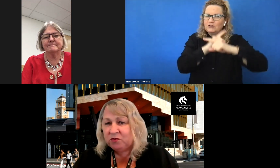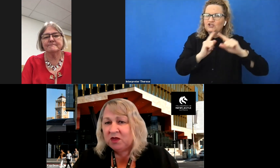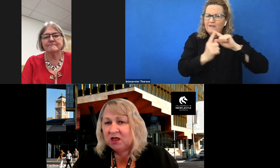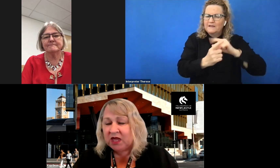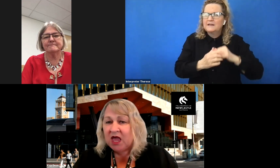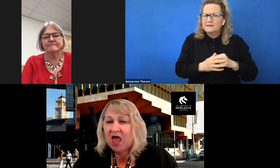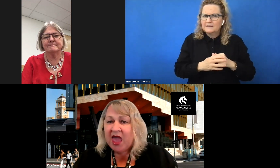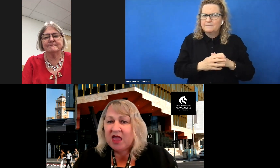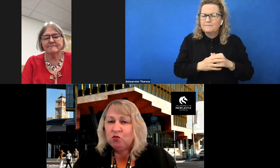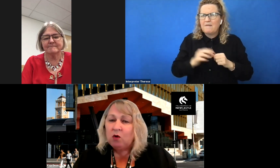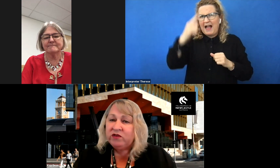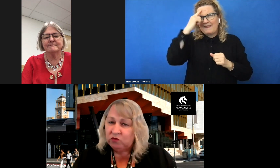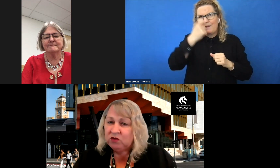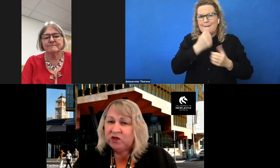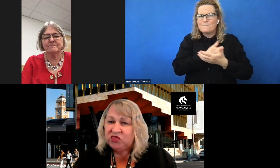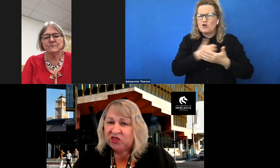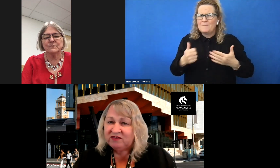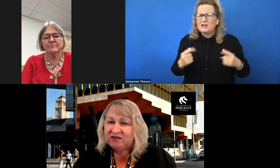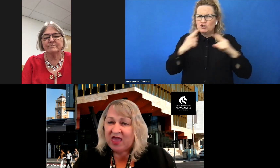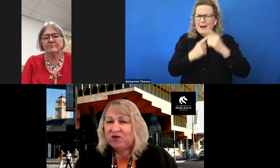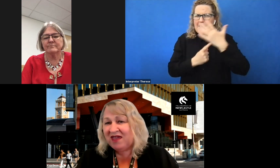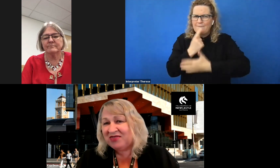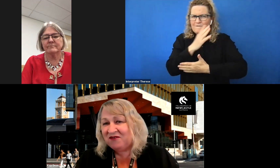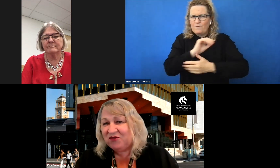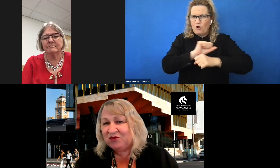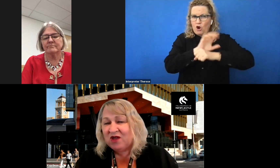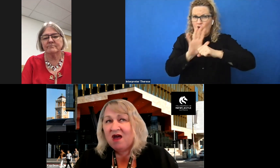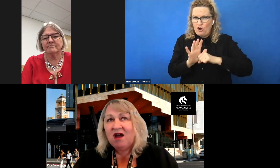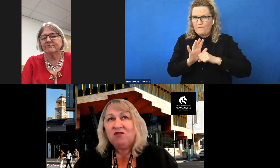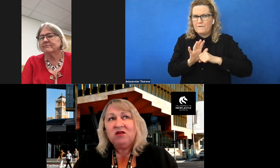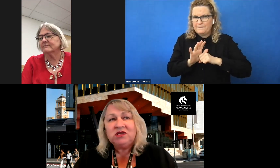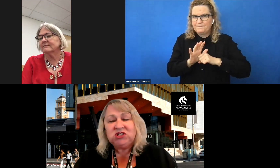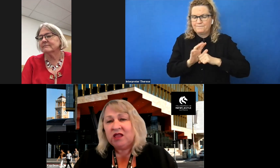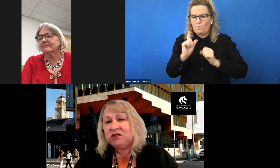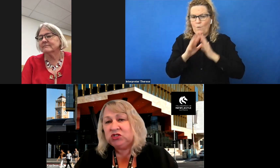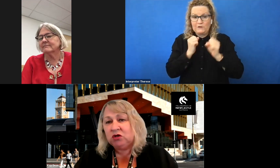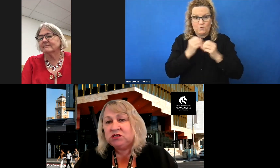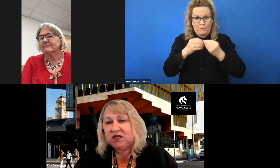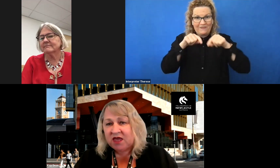permanently. And what we're doing with this, how we take that forward, I really challenge you to